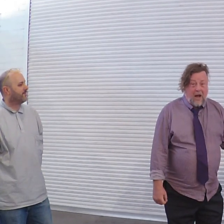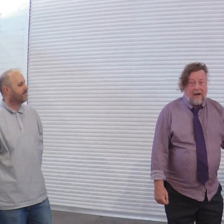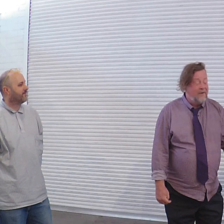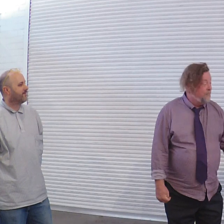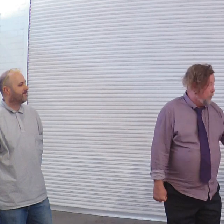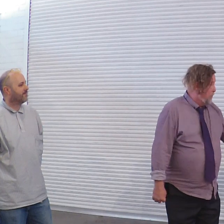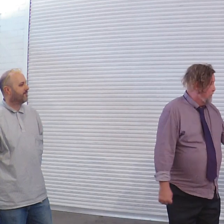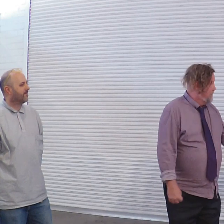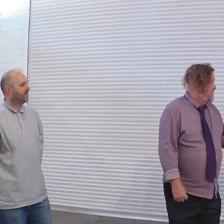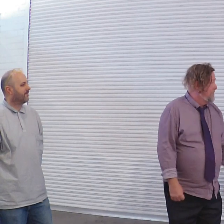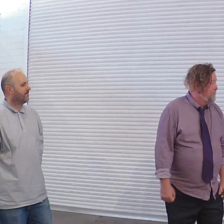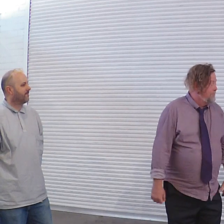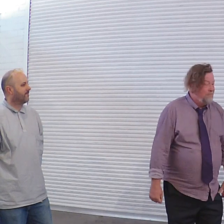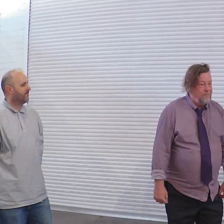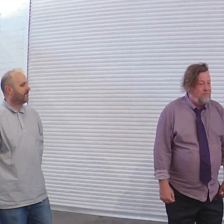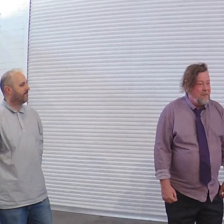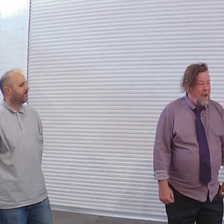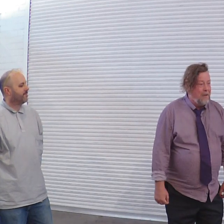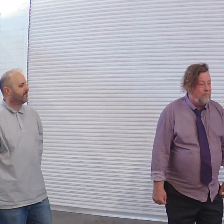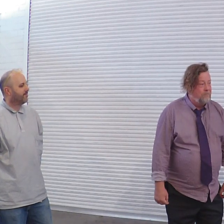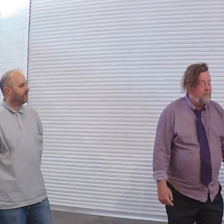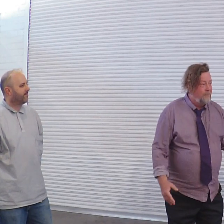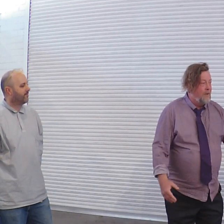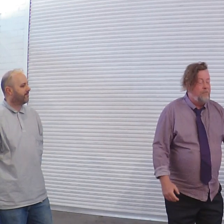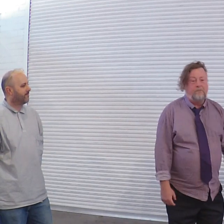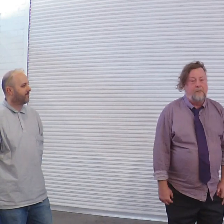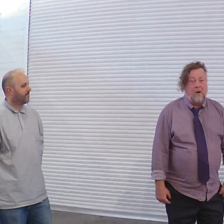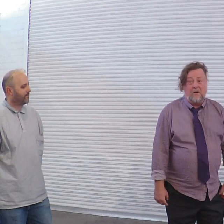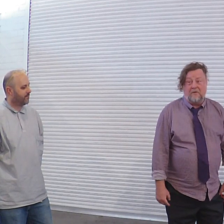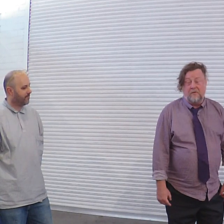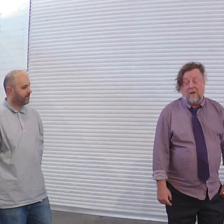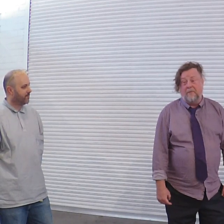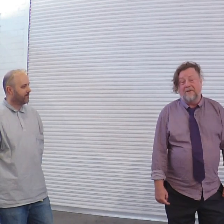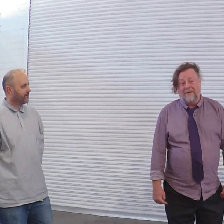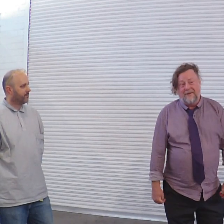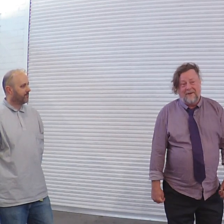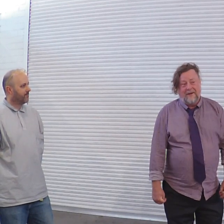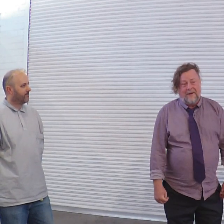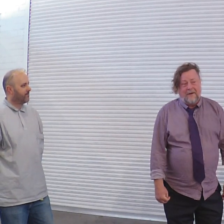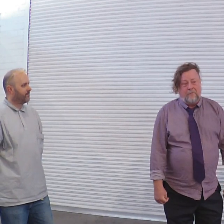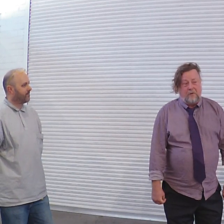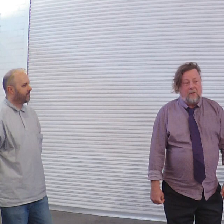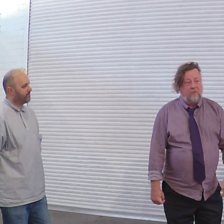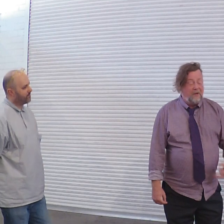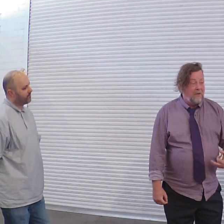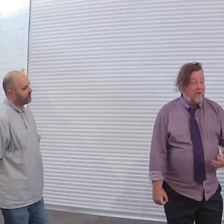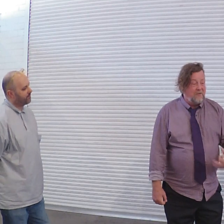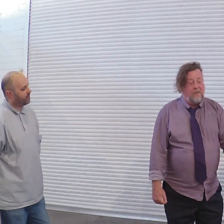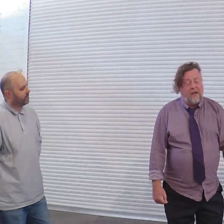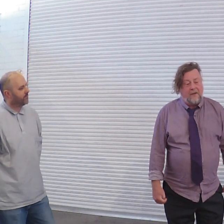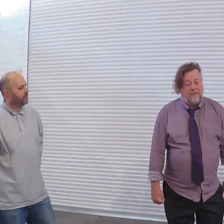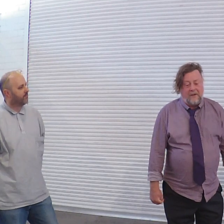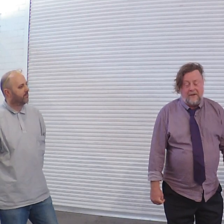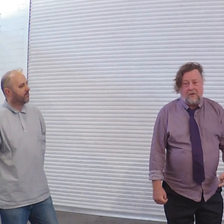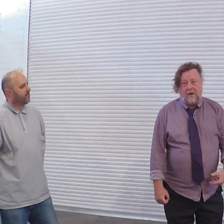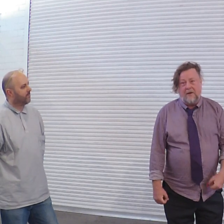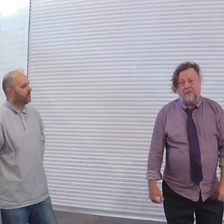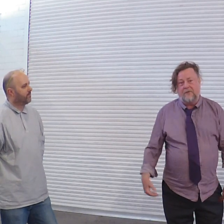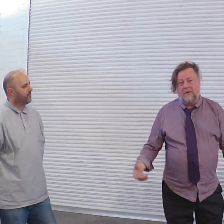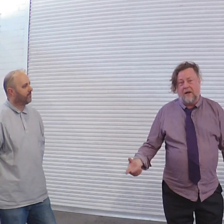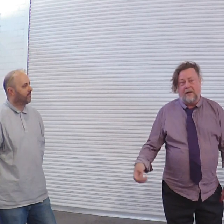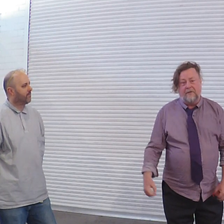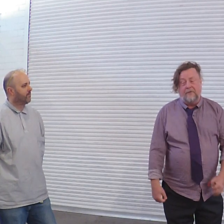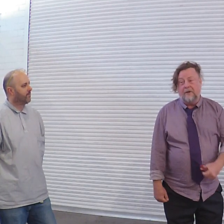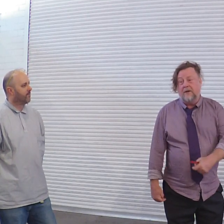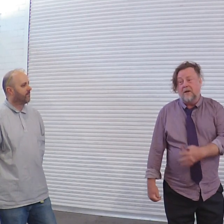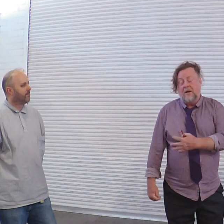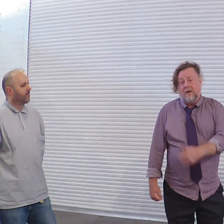hard for all of us um I don't if I can help it but I'd really like to thank the NDIS, AAV